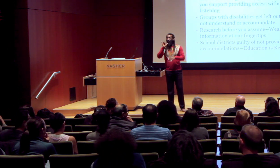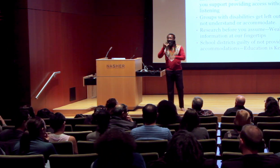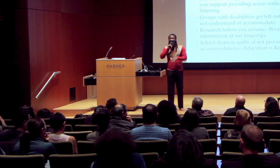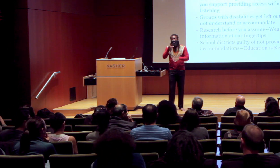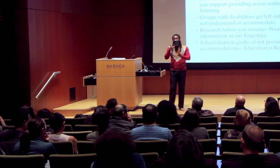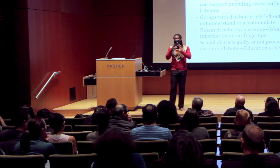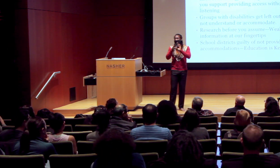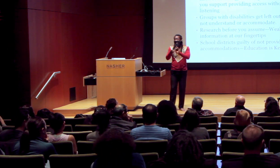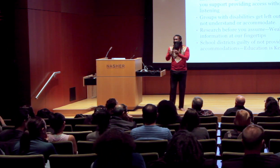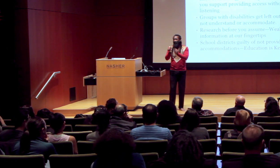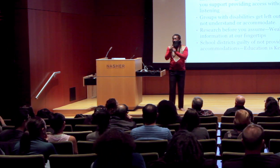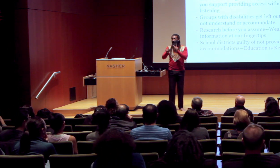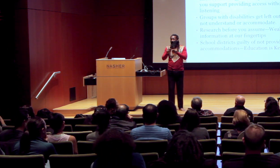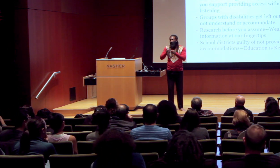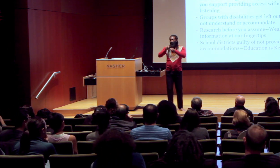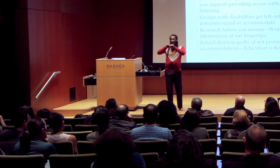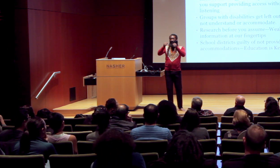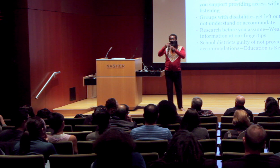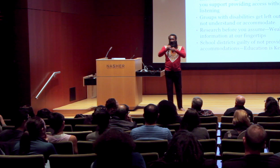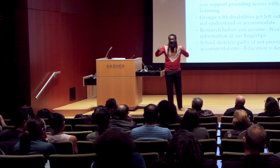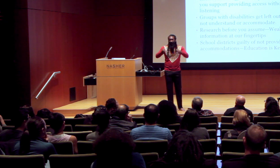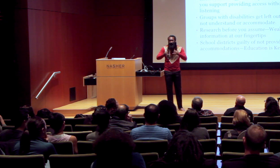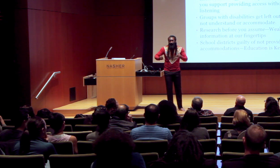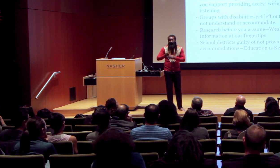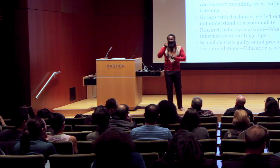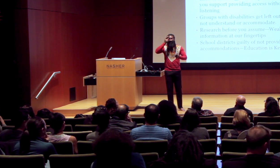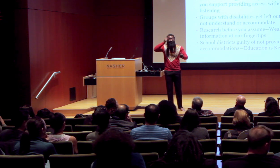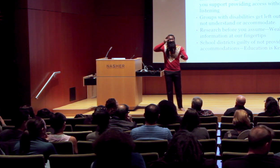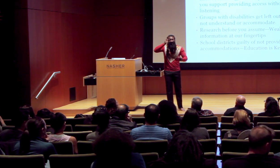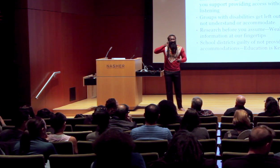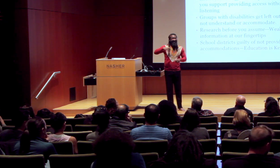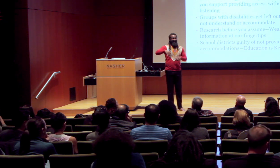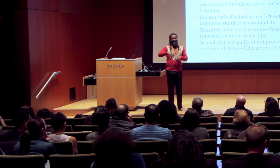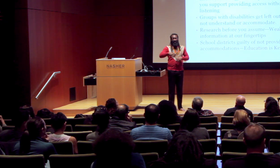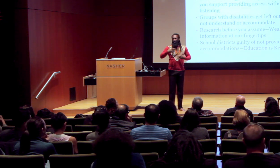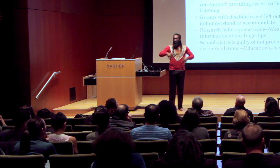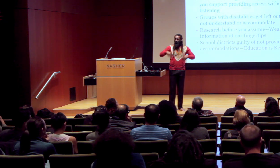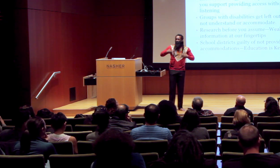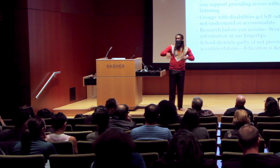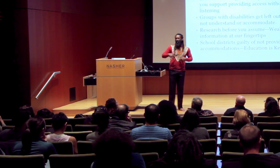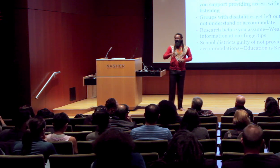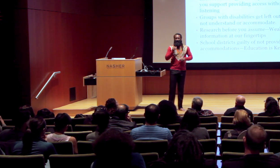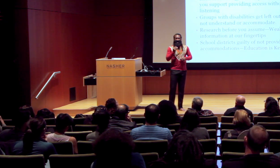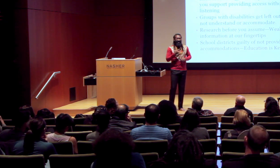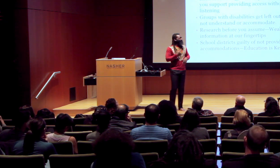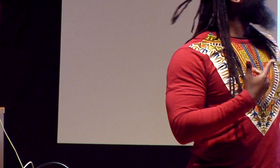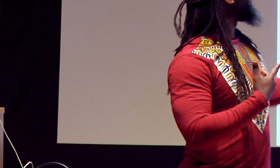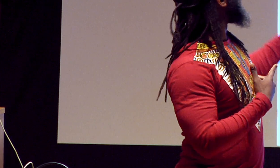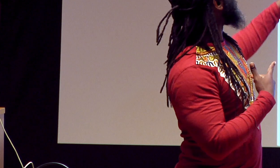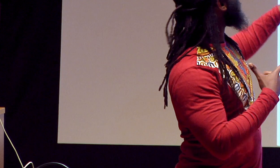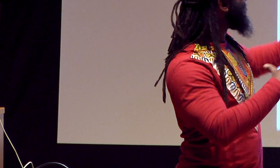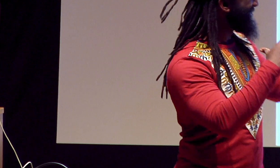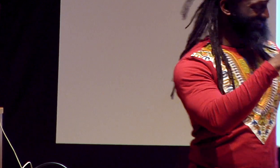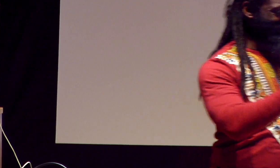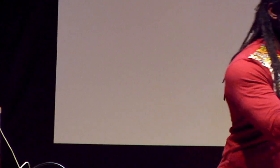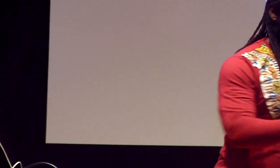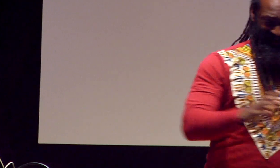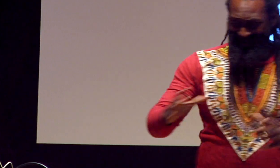So we have to understand that we have to work with people to break the boundaries, to grow their understanding.